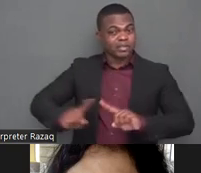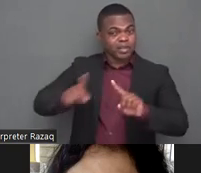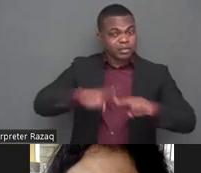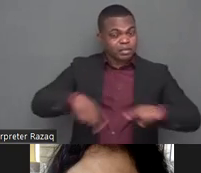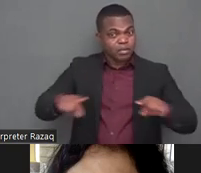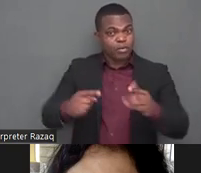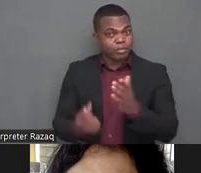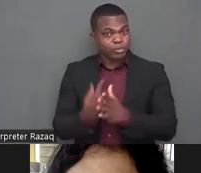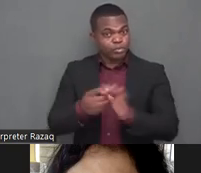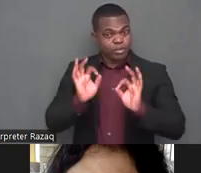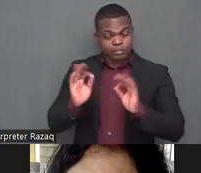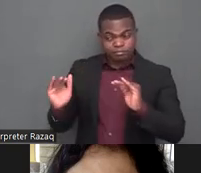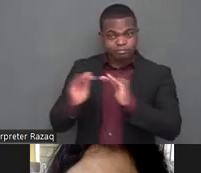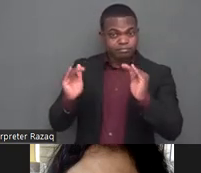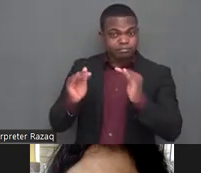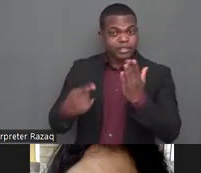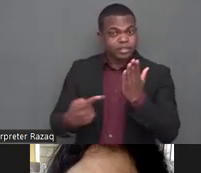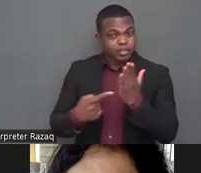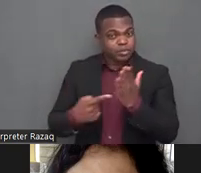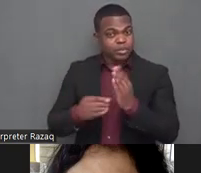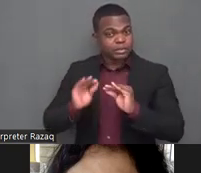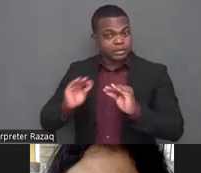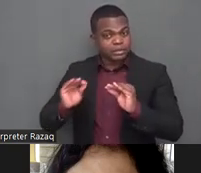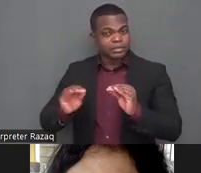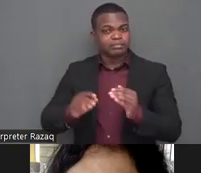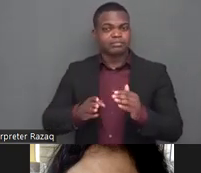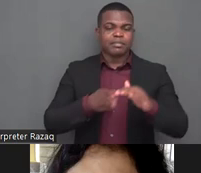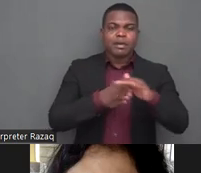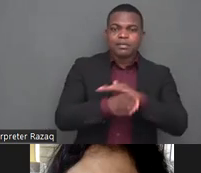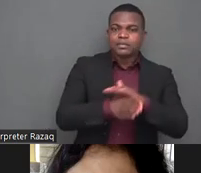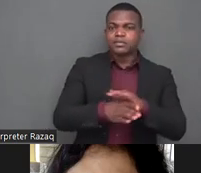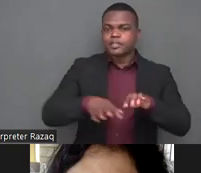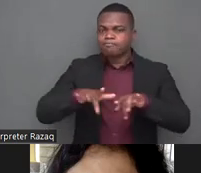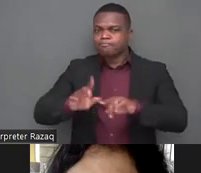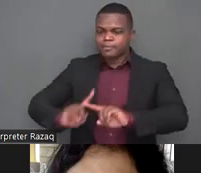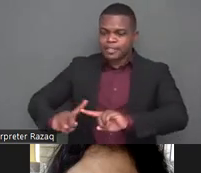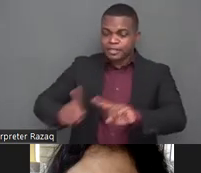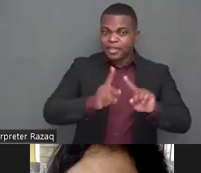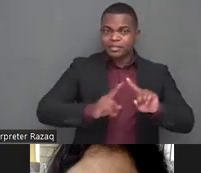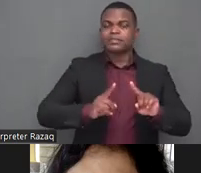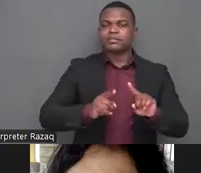this situation can be changed by harnessing low-cost devices such as smartphones tablets